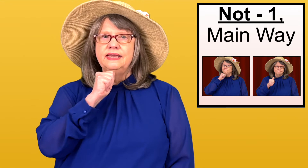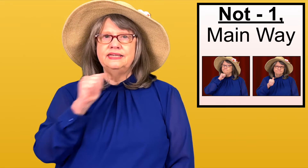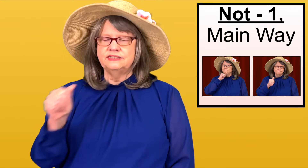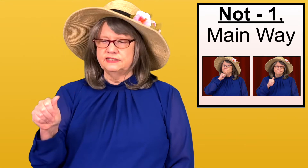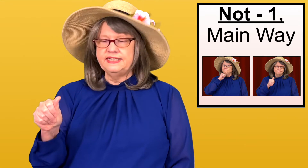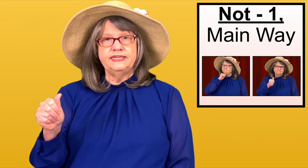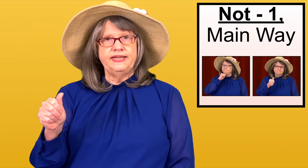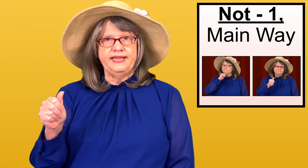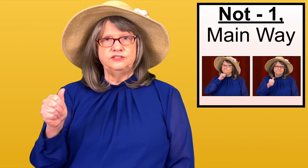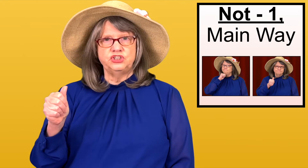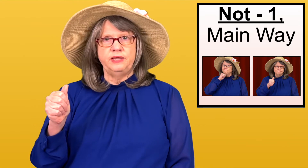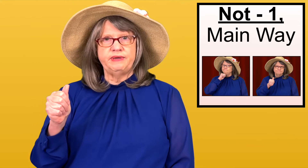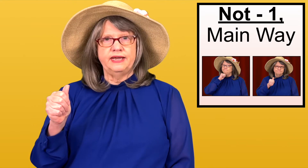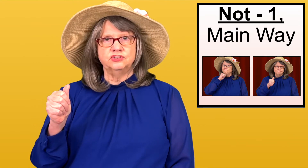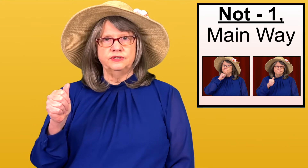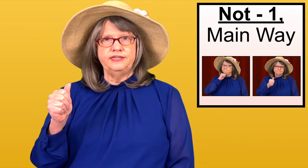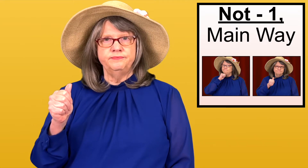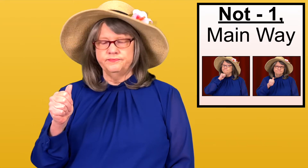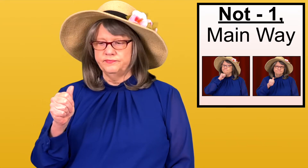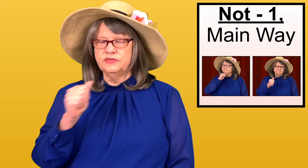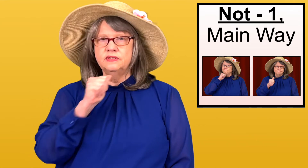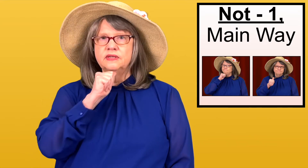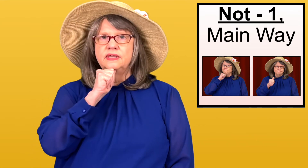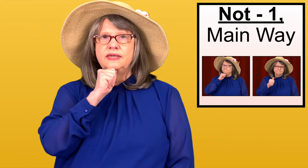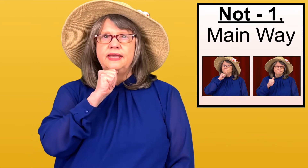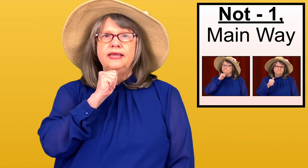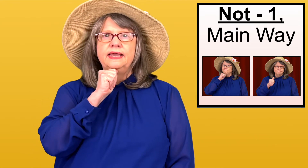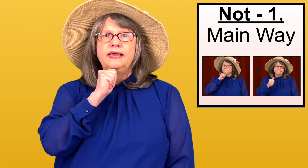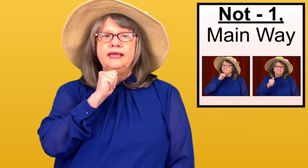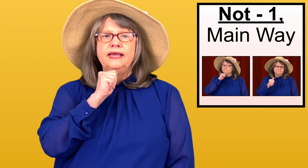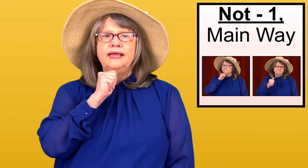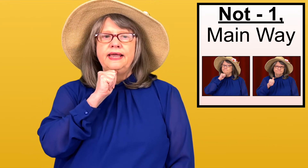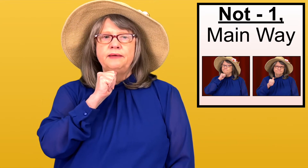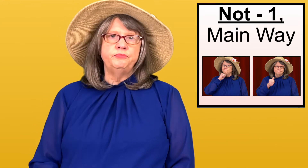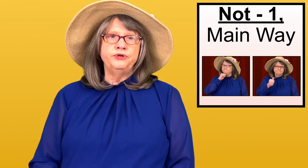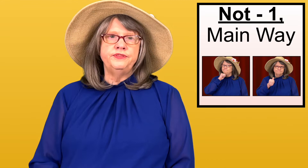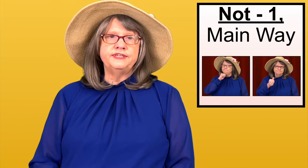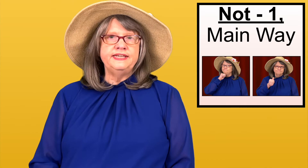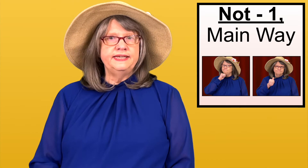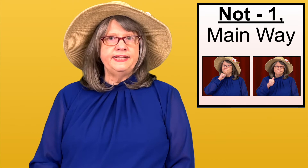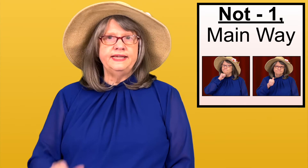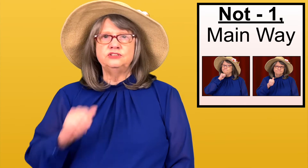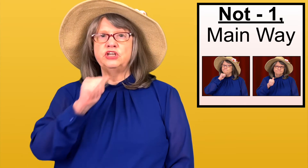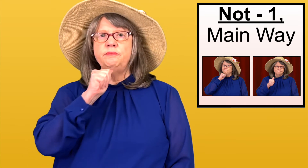It's a 10 handshape actually. And put the 10 handshape